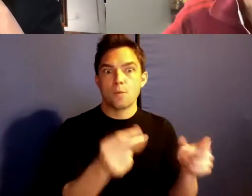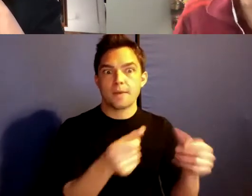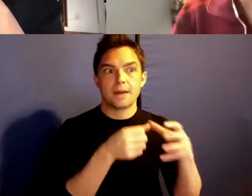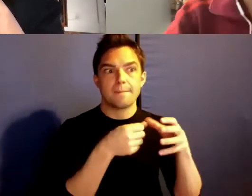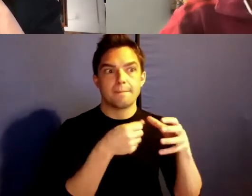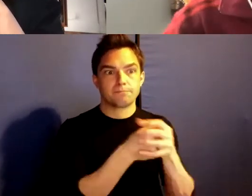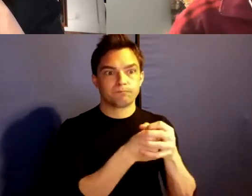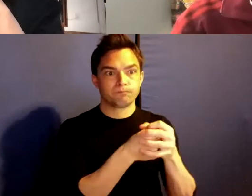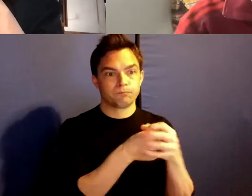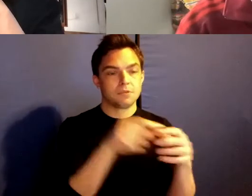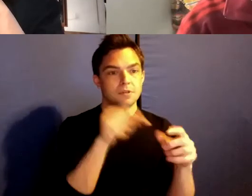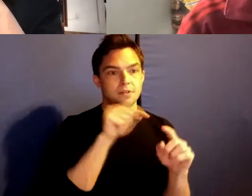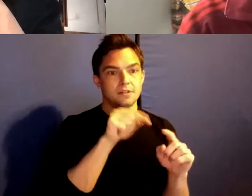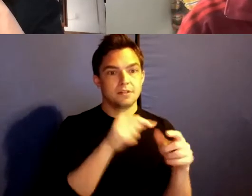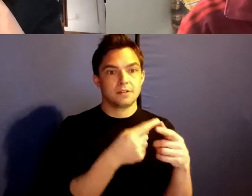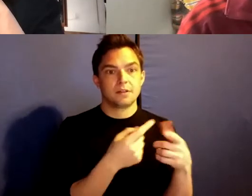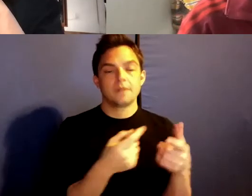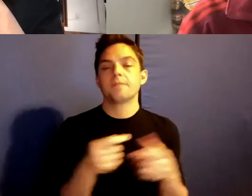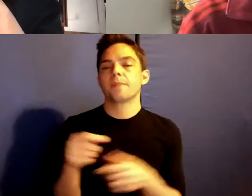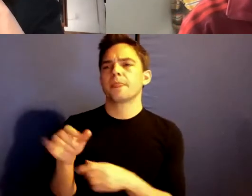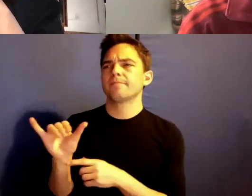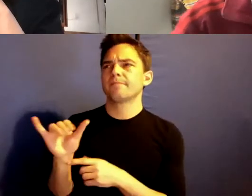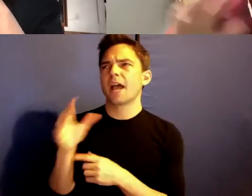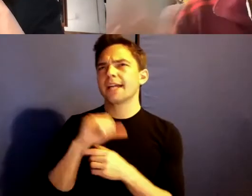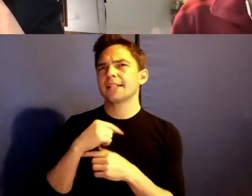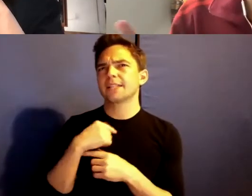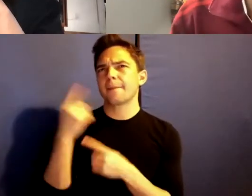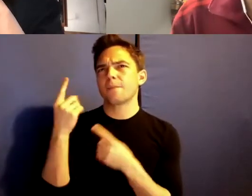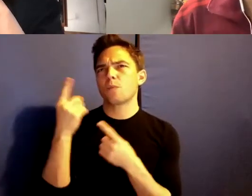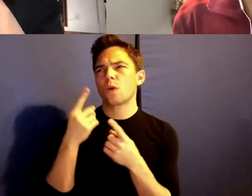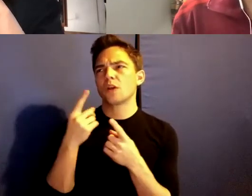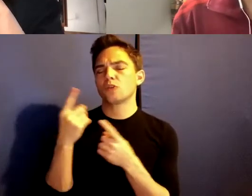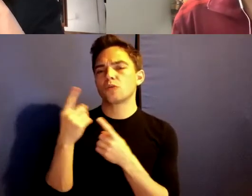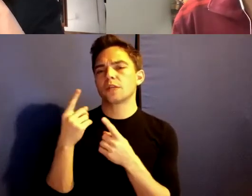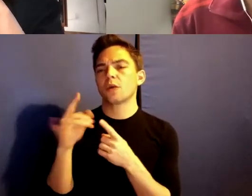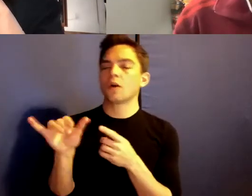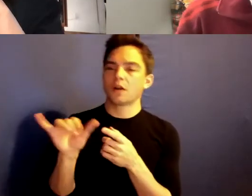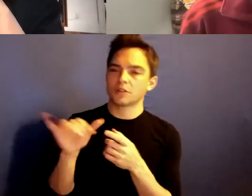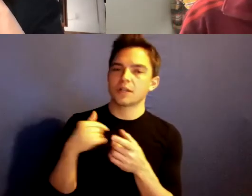I'm just wondering, so, I mean, I'm also fine with --